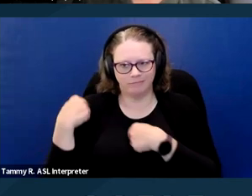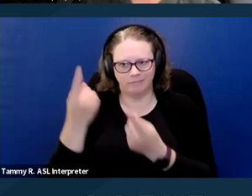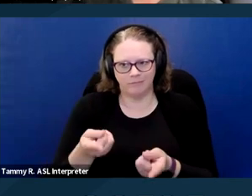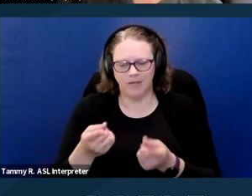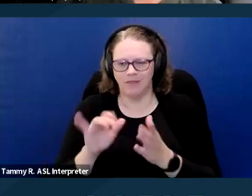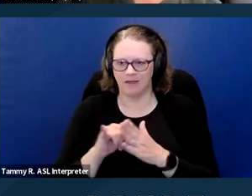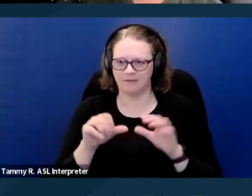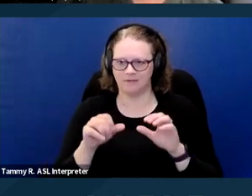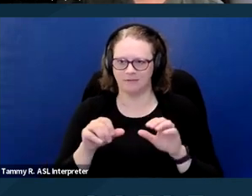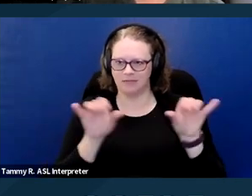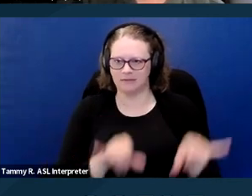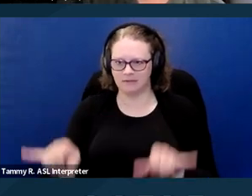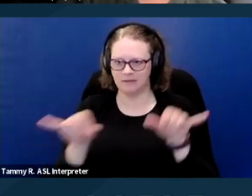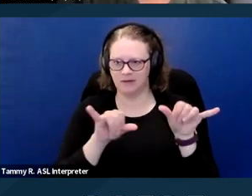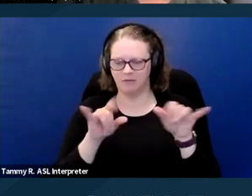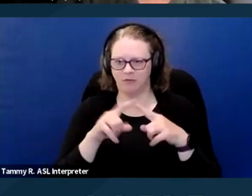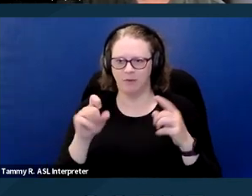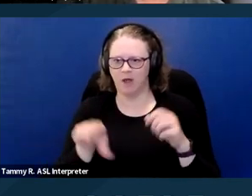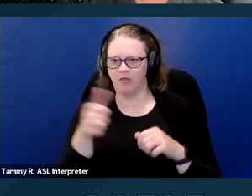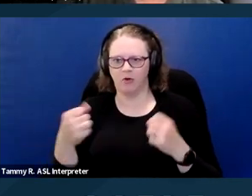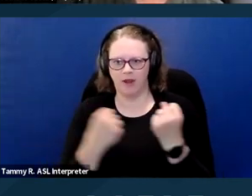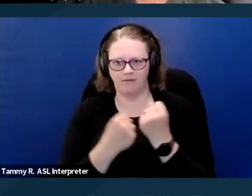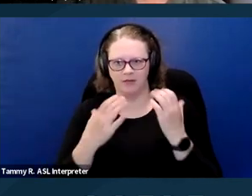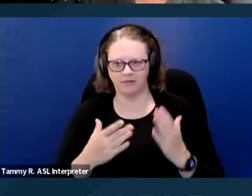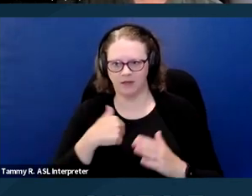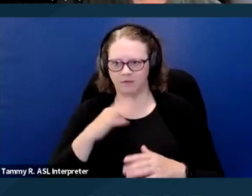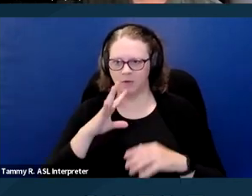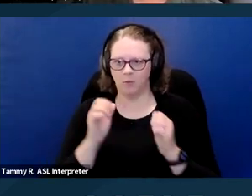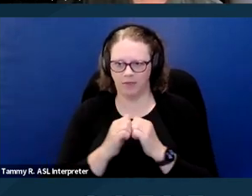to about how to address that issue. Next slide please.